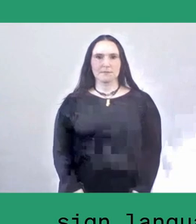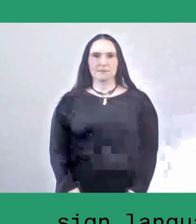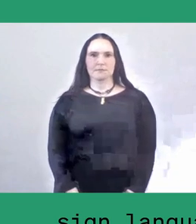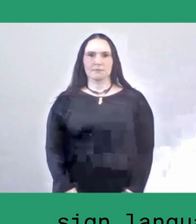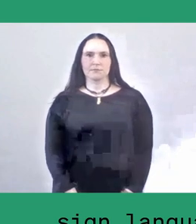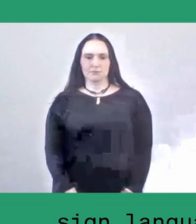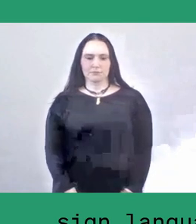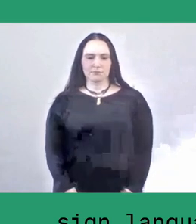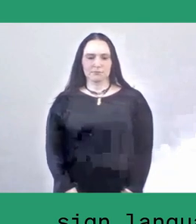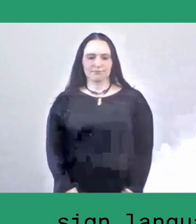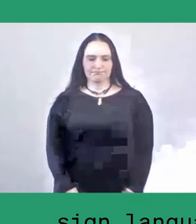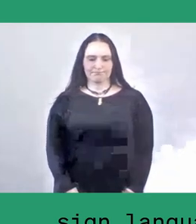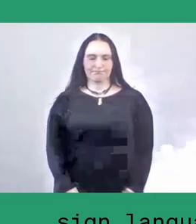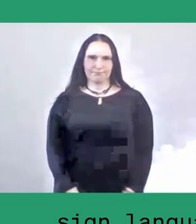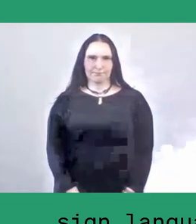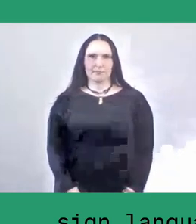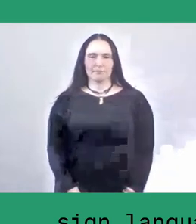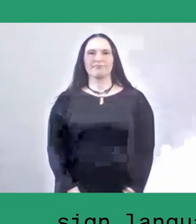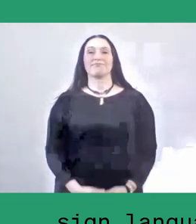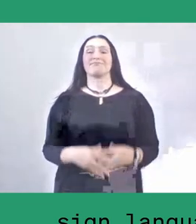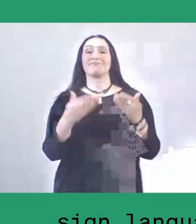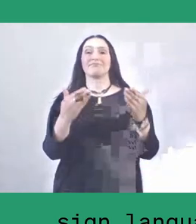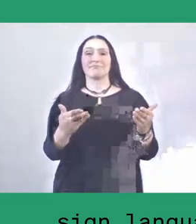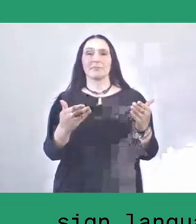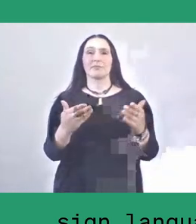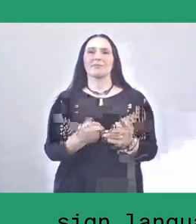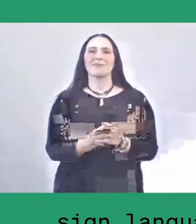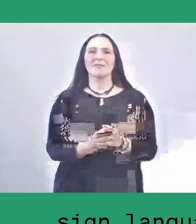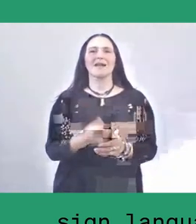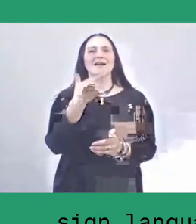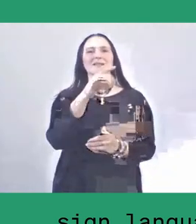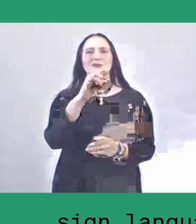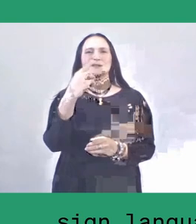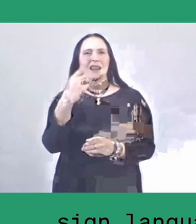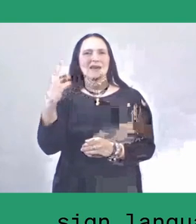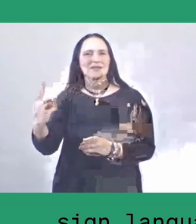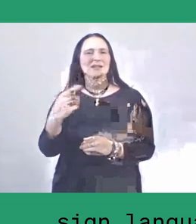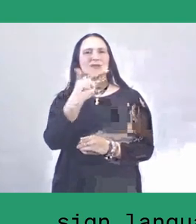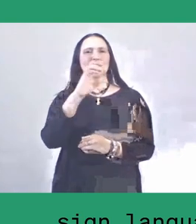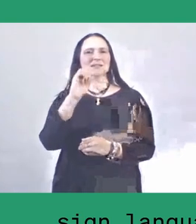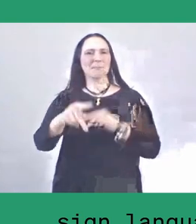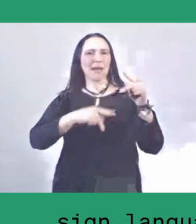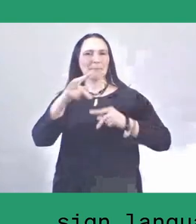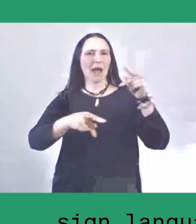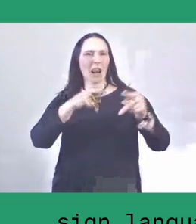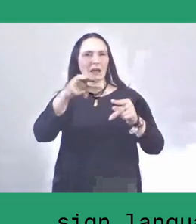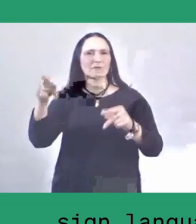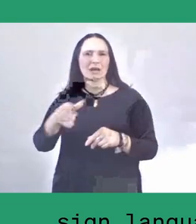So, in 2011, around 20 people, former plantation workers, came back to Salassae.